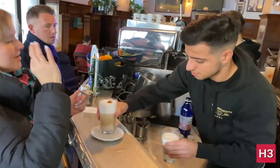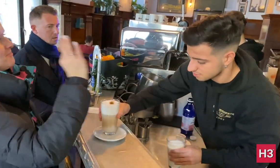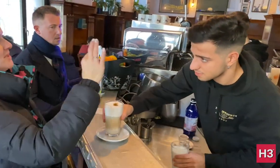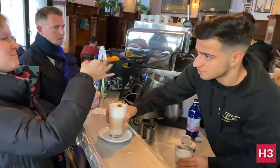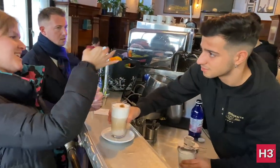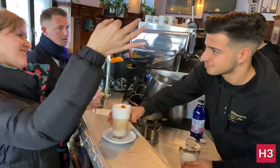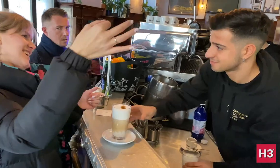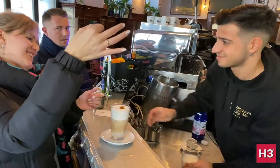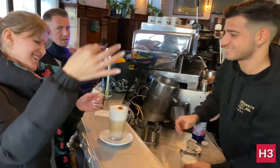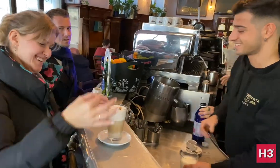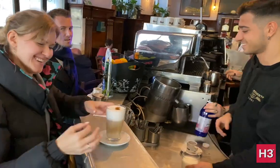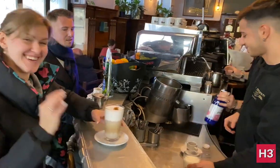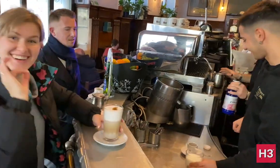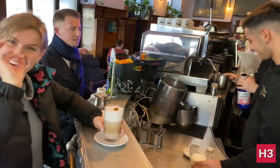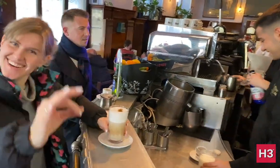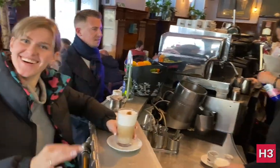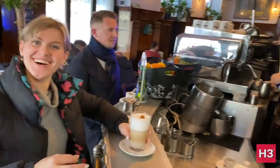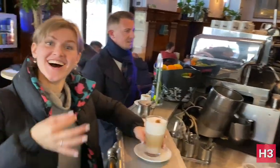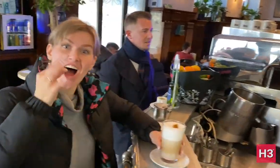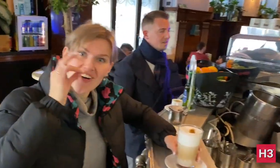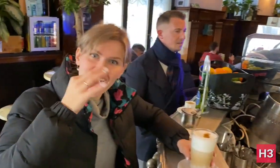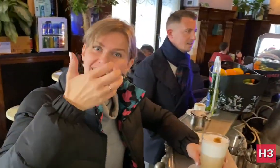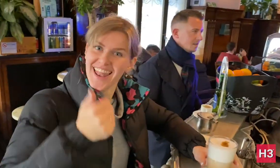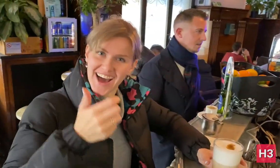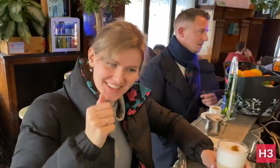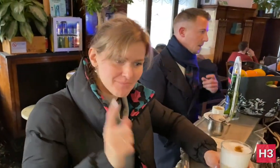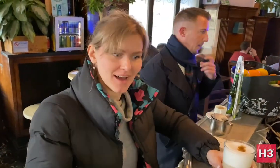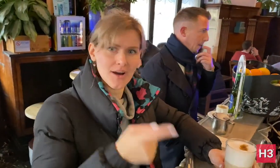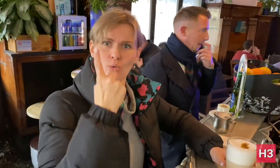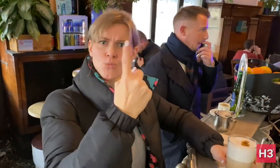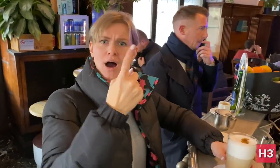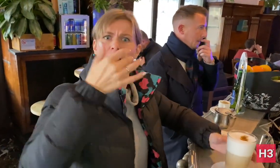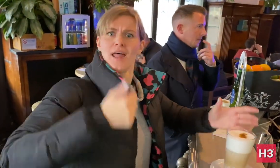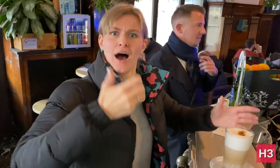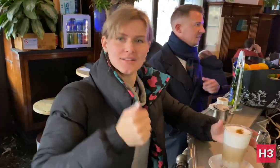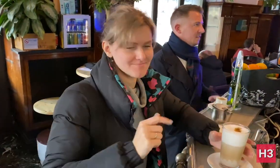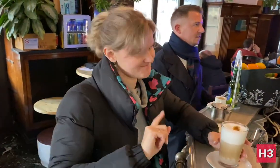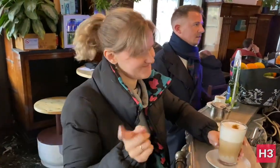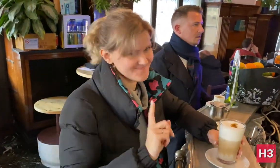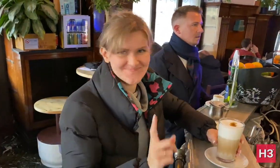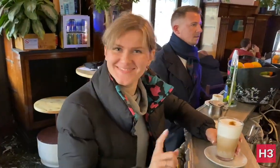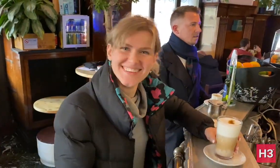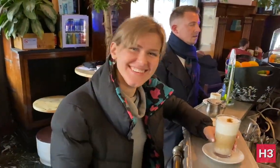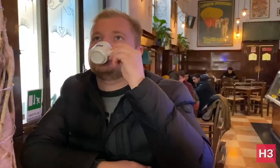Perfetto! (Italian sign: perfect) Here in Italy, you must specifically ask for a “caffe latte” otherwise you end up with a full glass of milk.